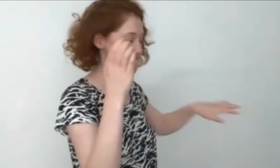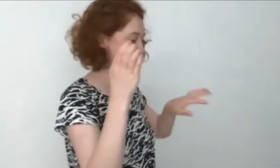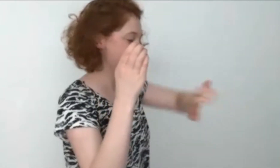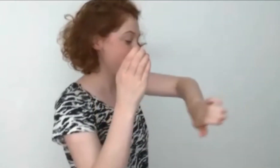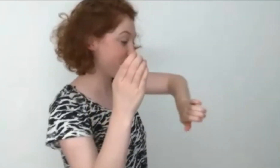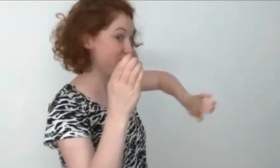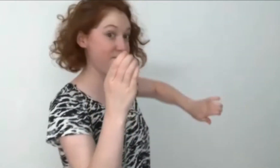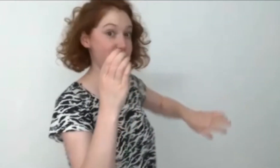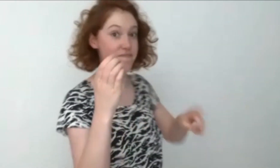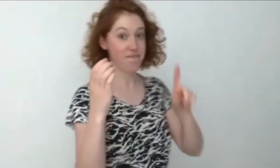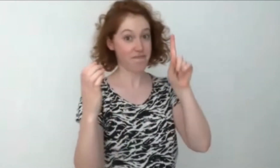Hmmm...